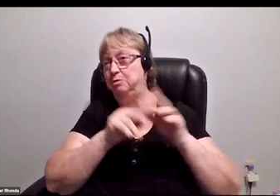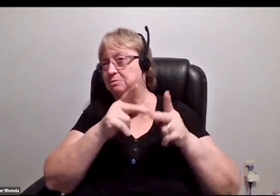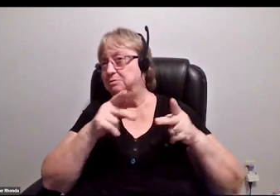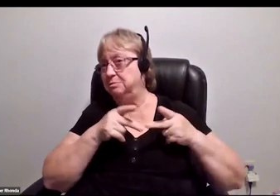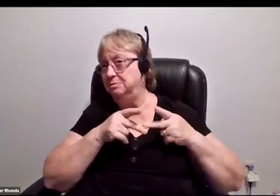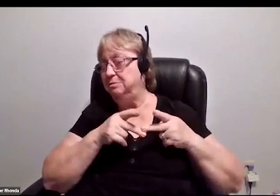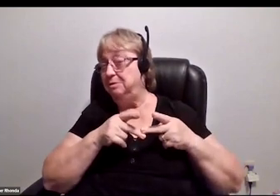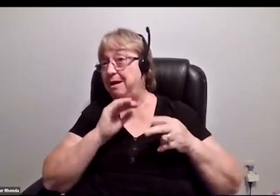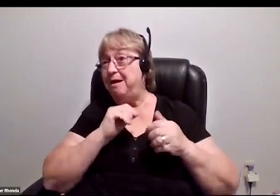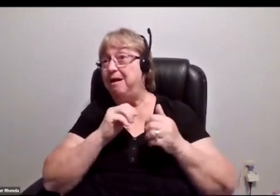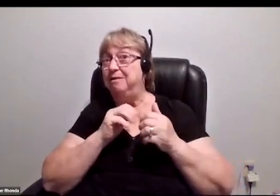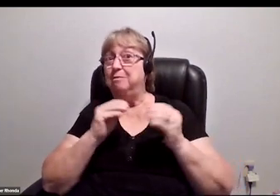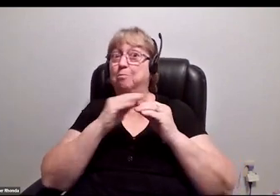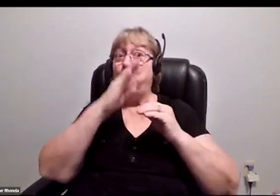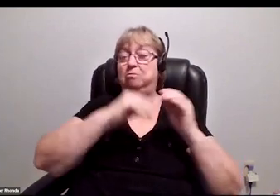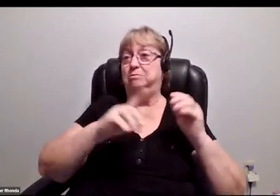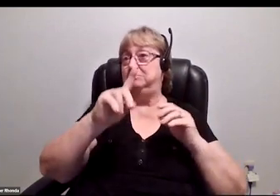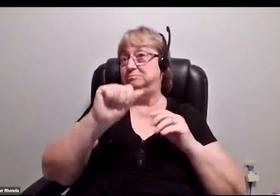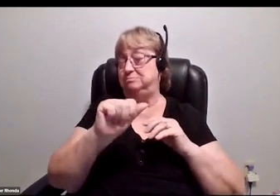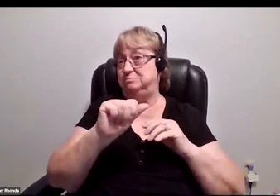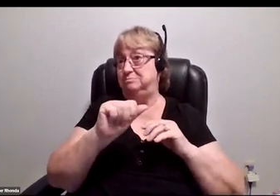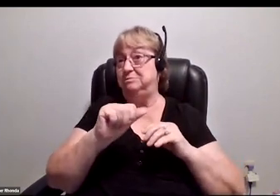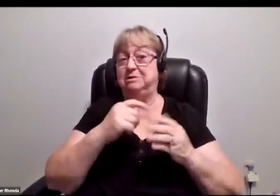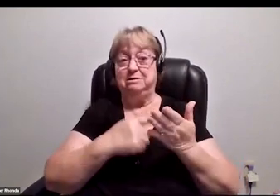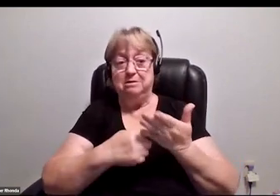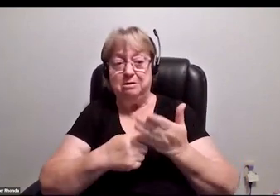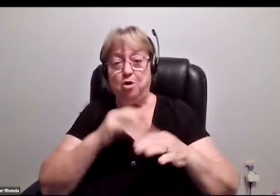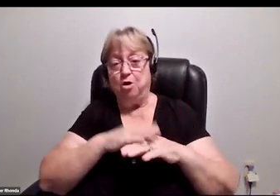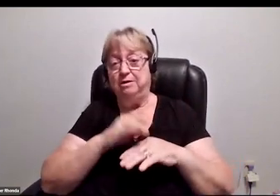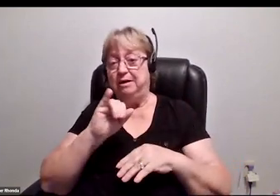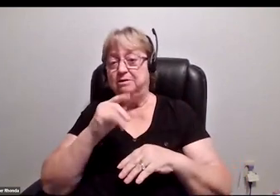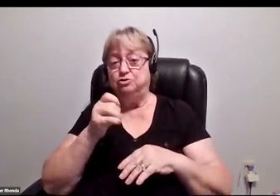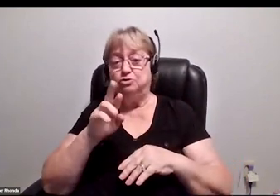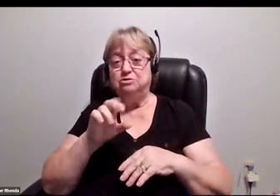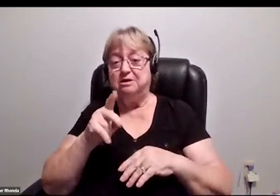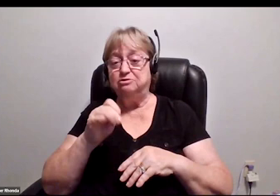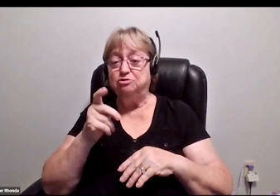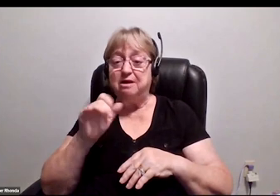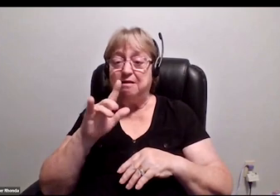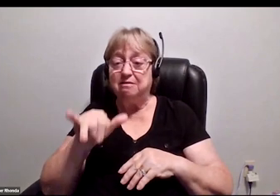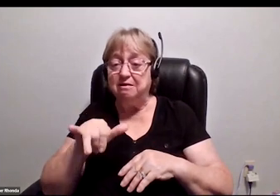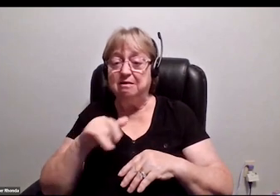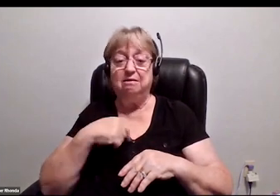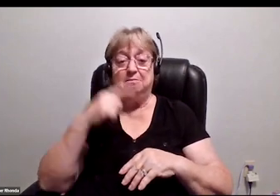and beyond disability, on discussions of intersectionality, on discussions of mental health and wellness,